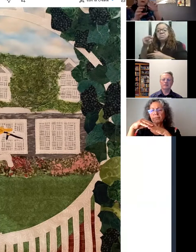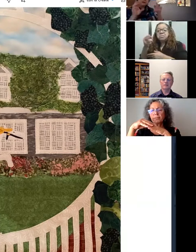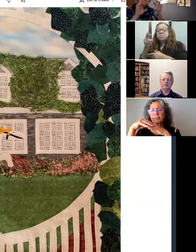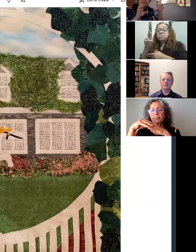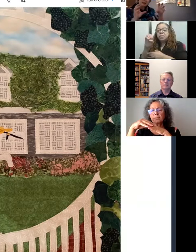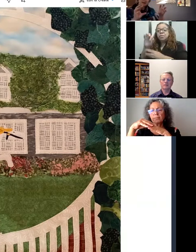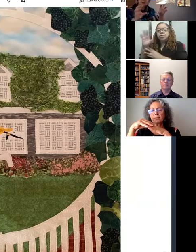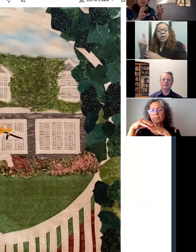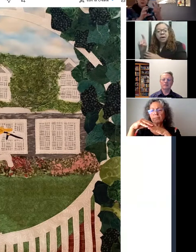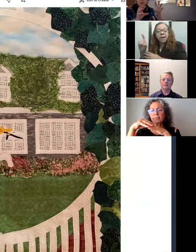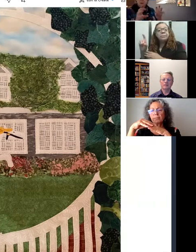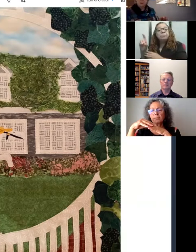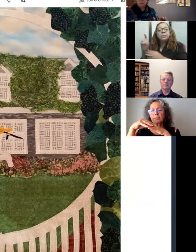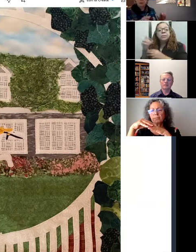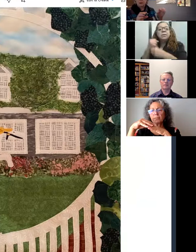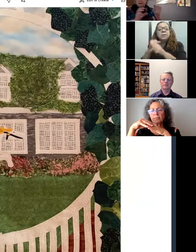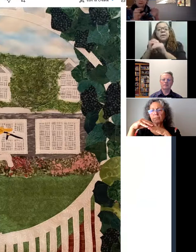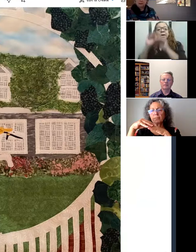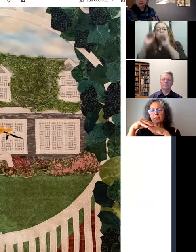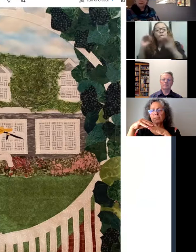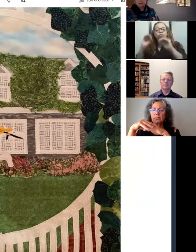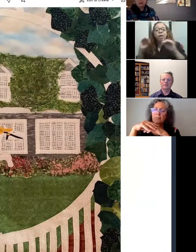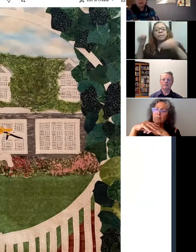and lay it out to make it go around the windows, and stitch it down there.